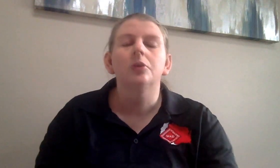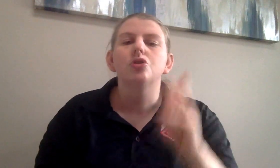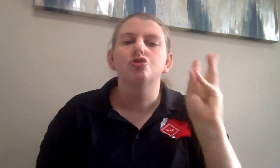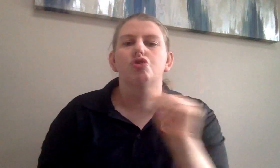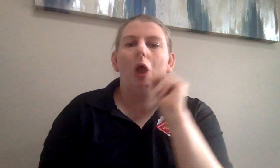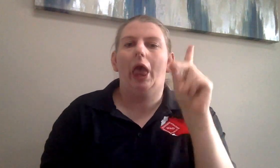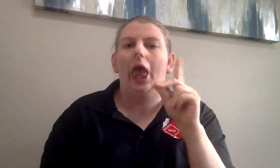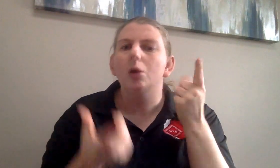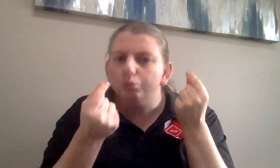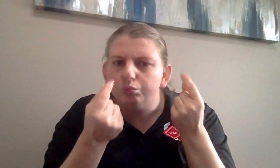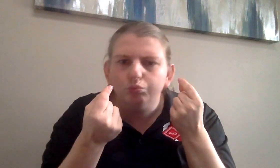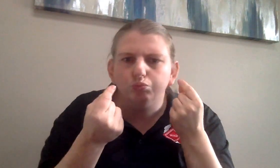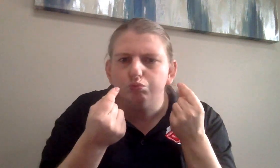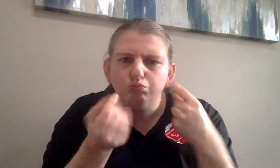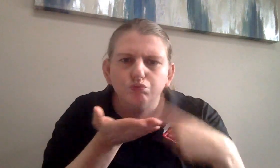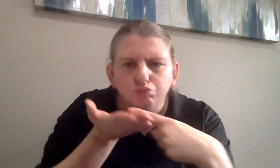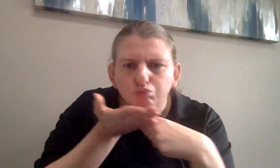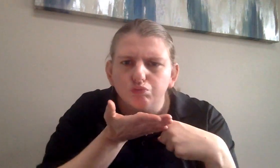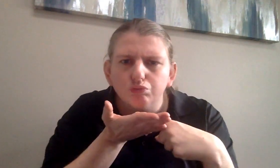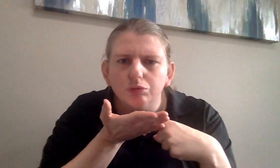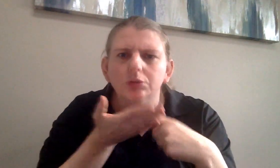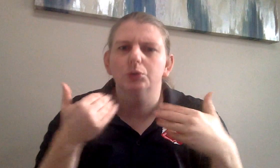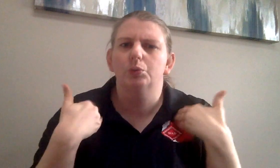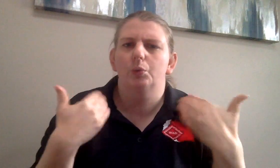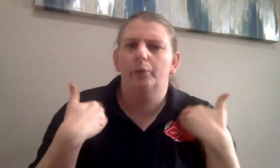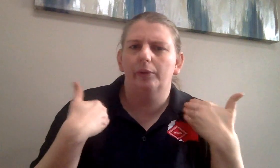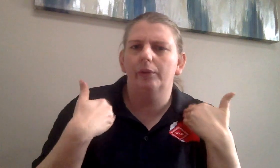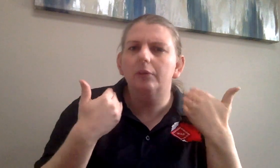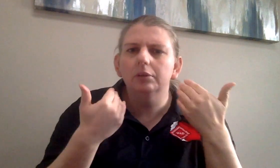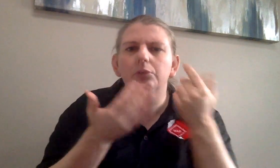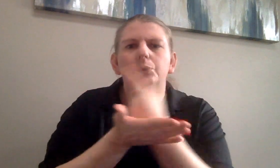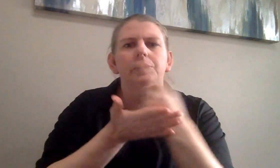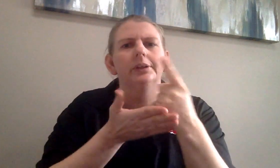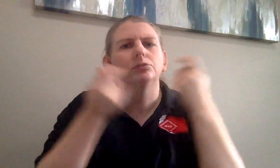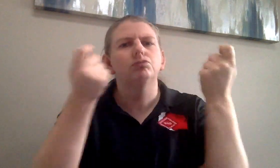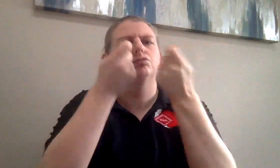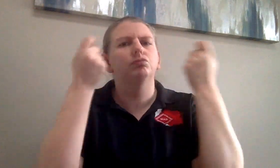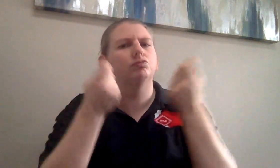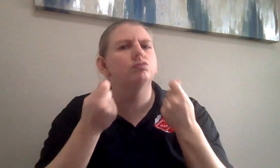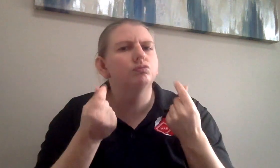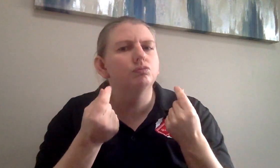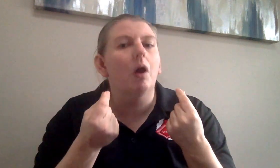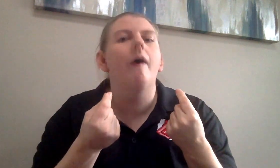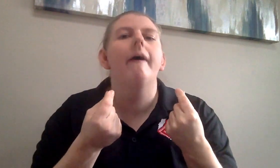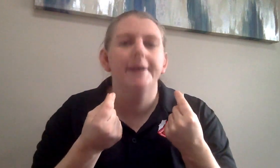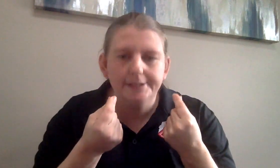WAD recognizes the importance of recognizing deaf youths.